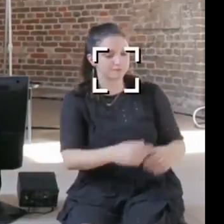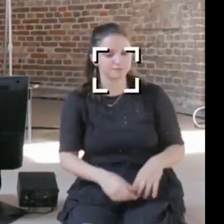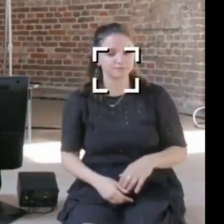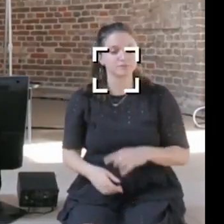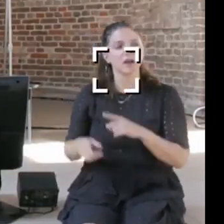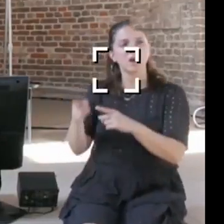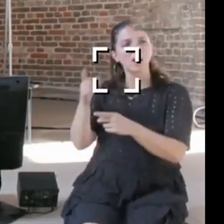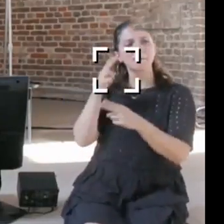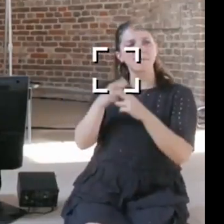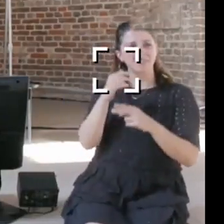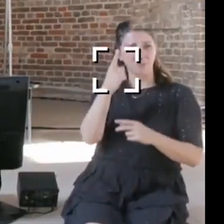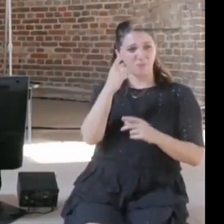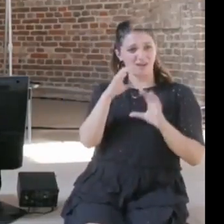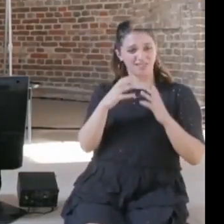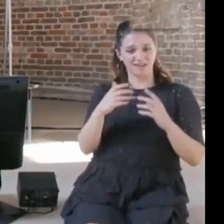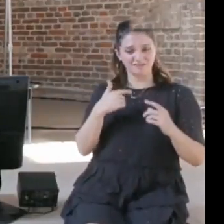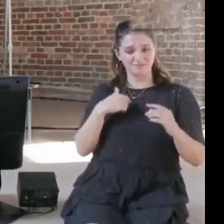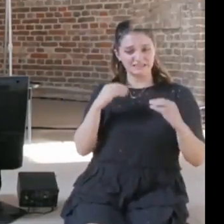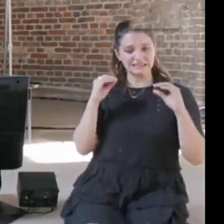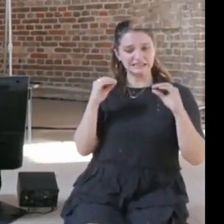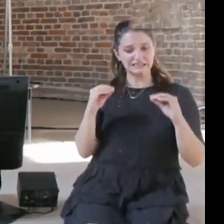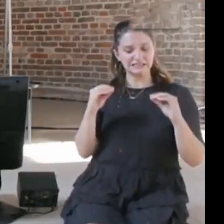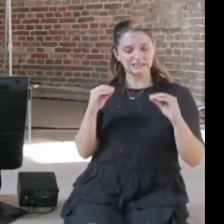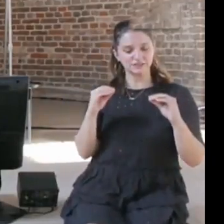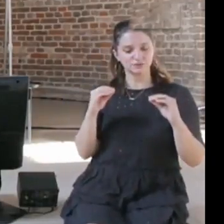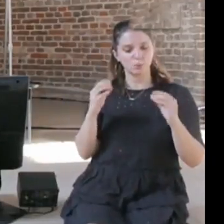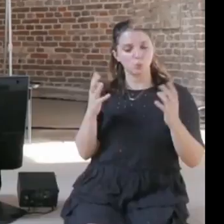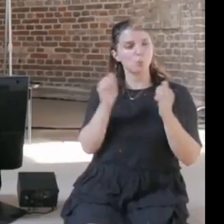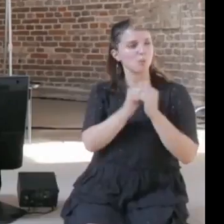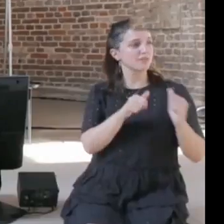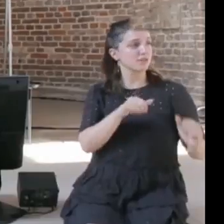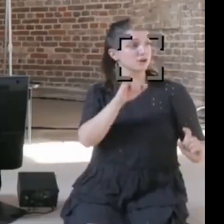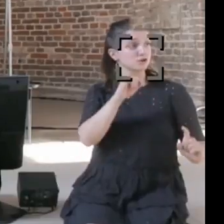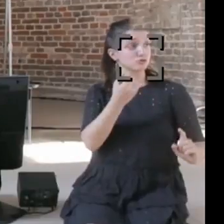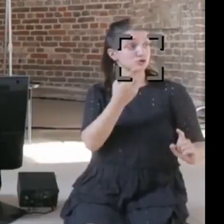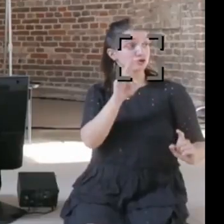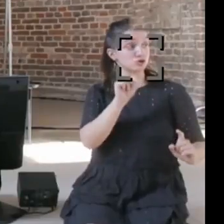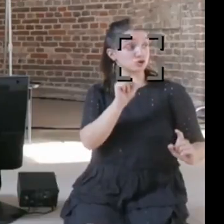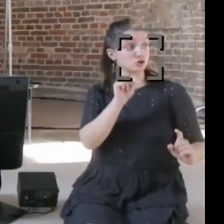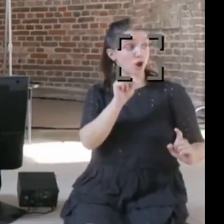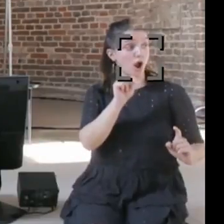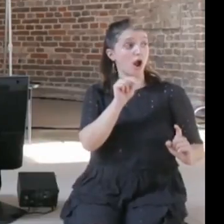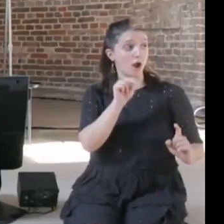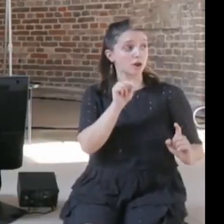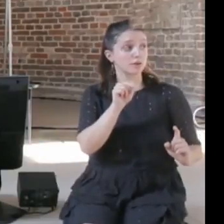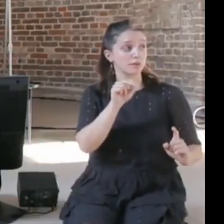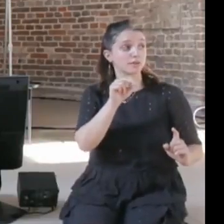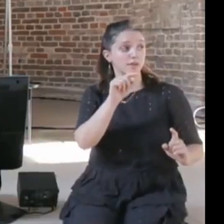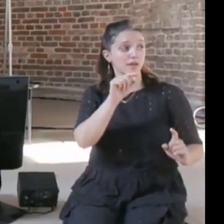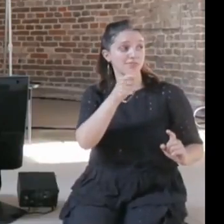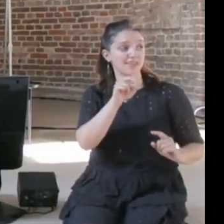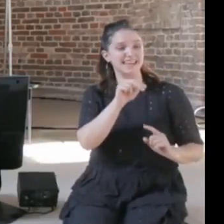Zitrain, is specifically Harvard Law School, Harvard Kennedy School of Government and MIT,